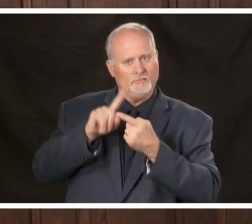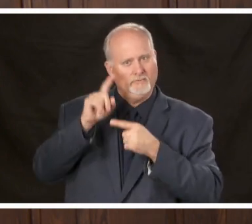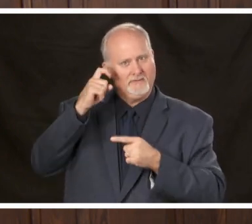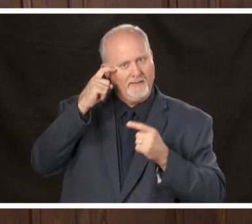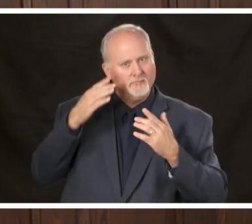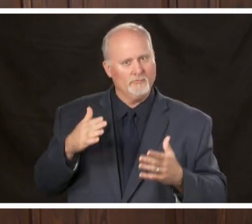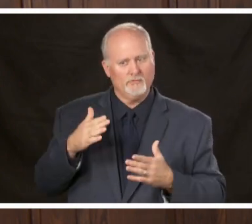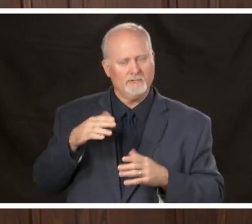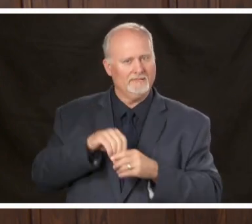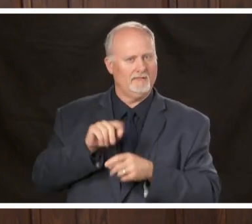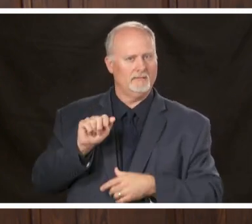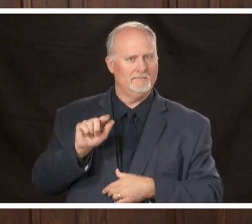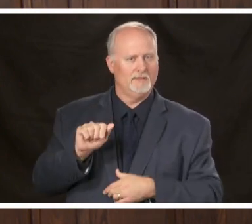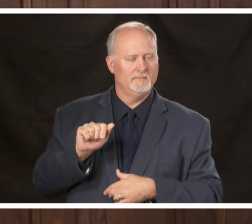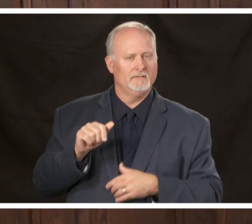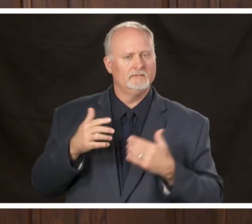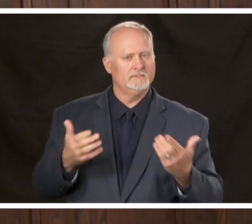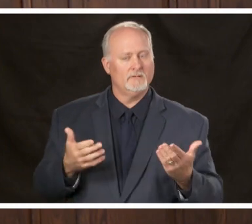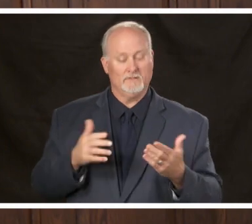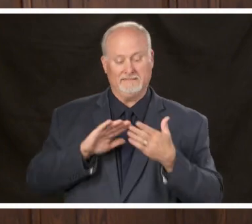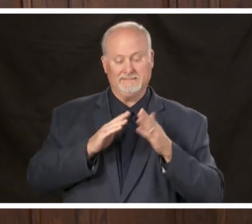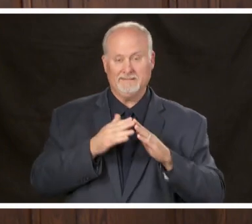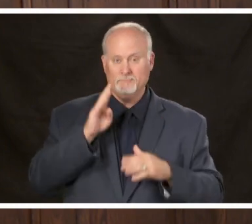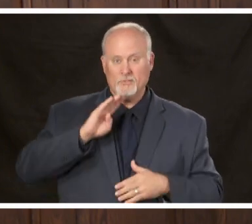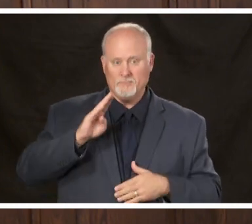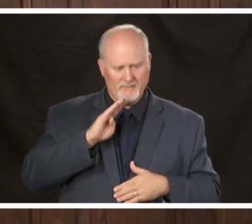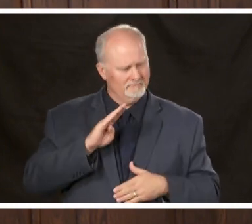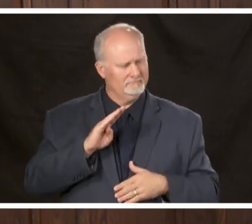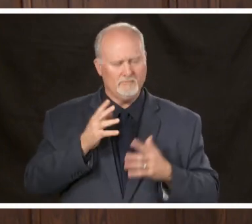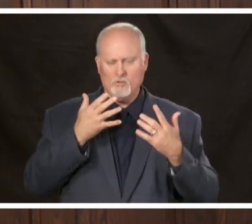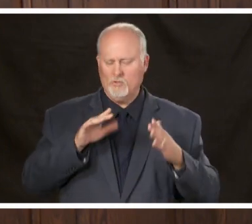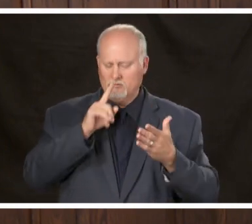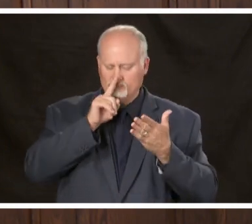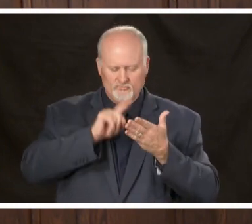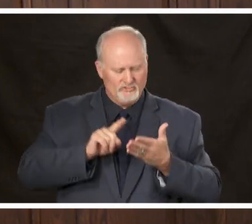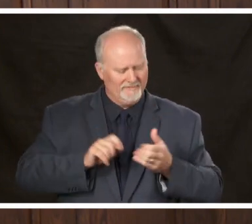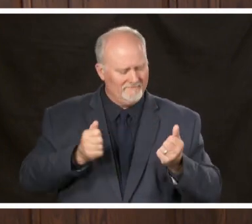Alabama so city of Birmingham has dotted all of its I's across all of its T's as